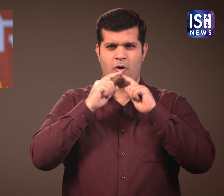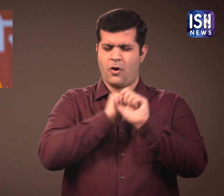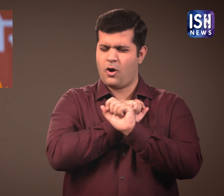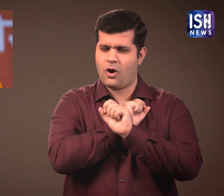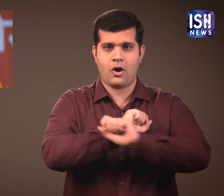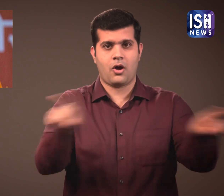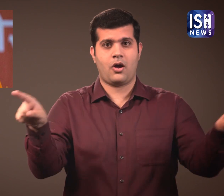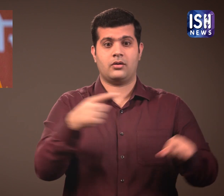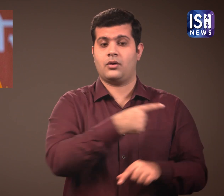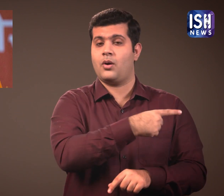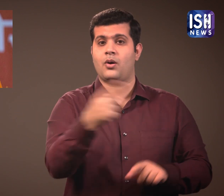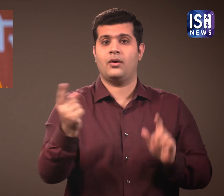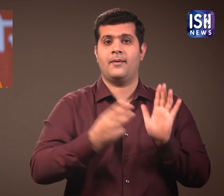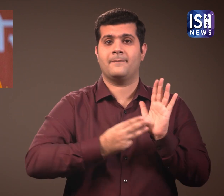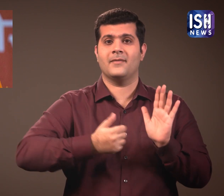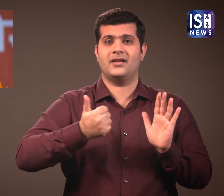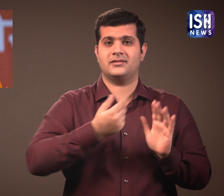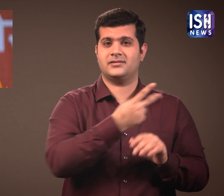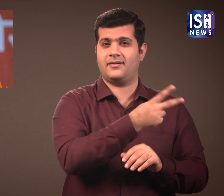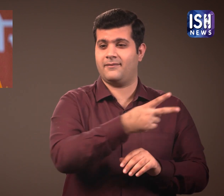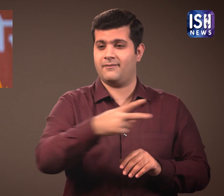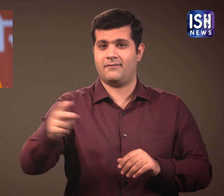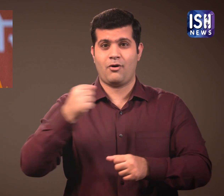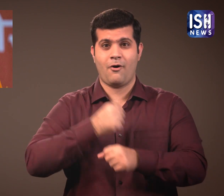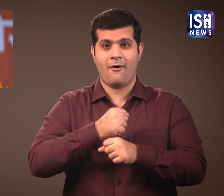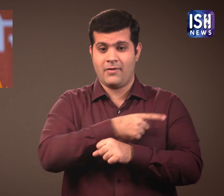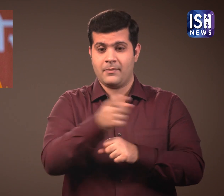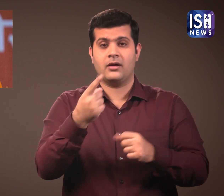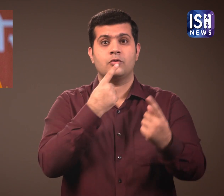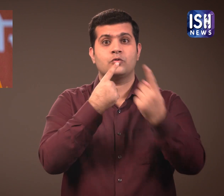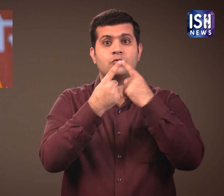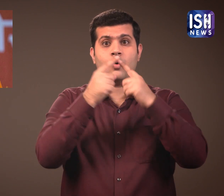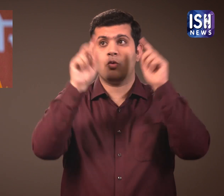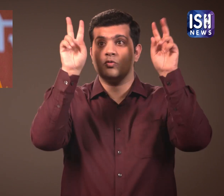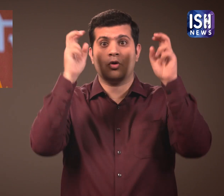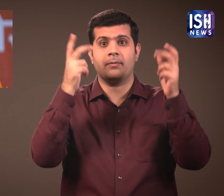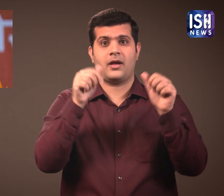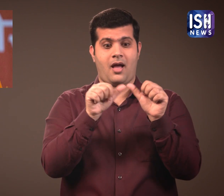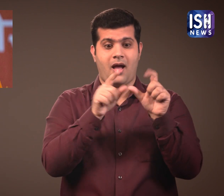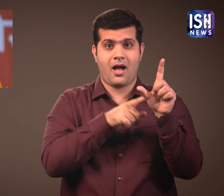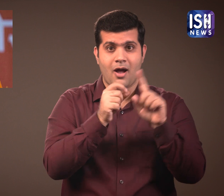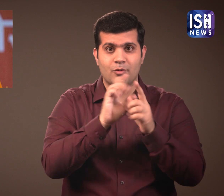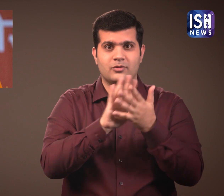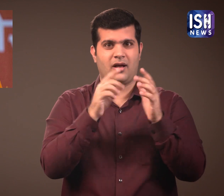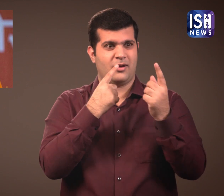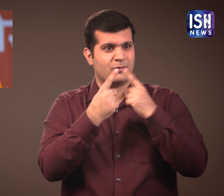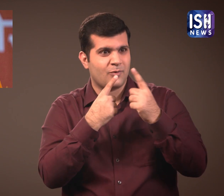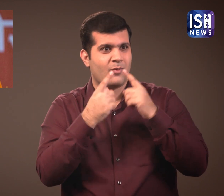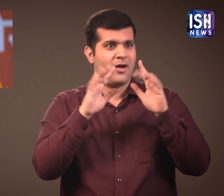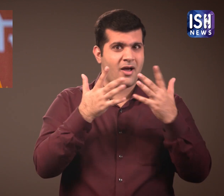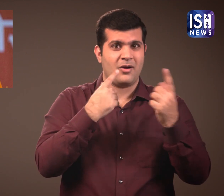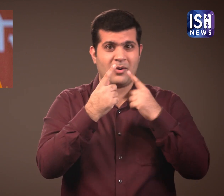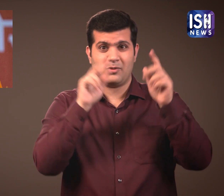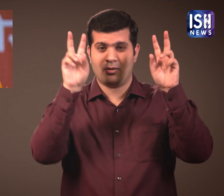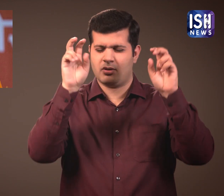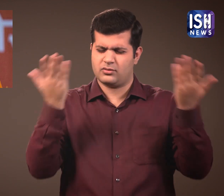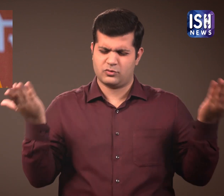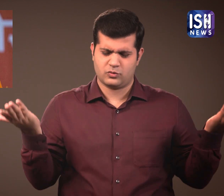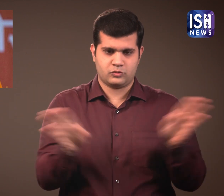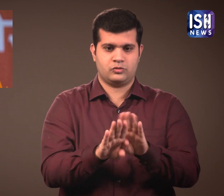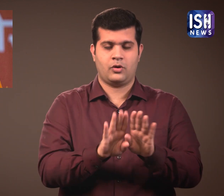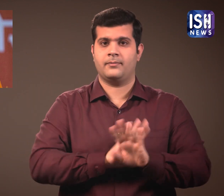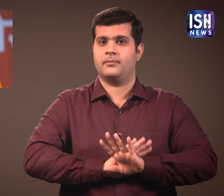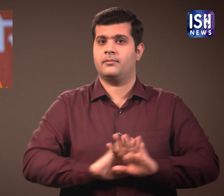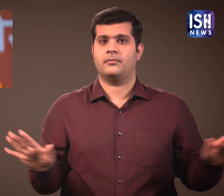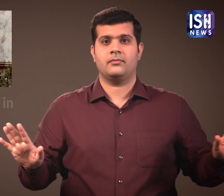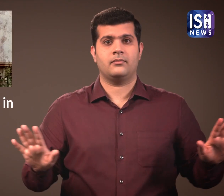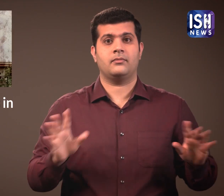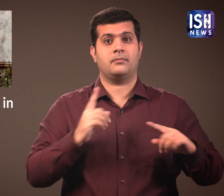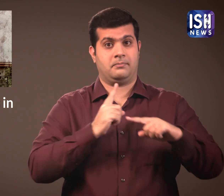has ordered his ministers to not talk about the Ayodhya issue.